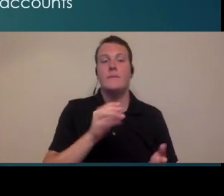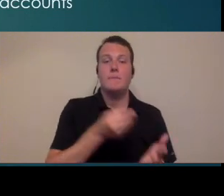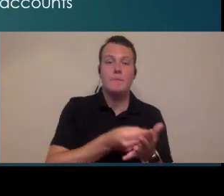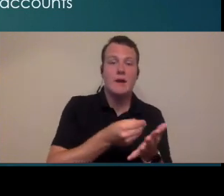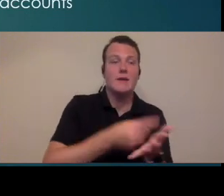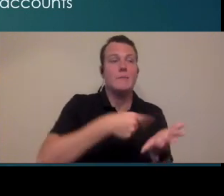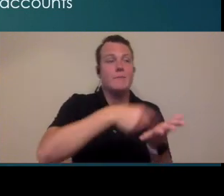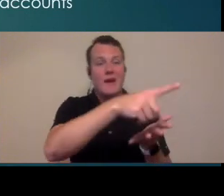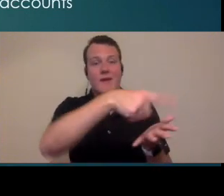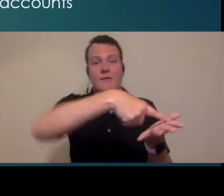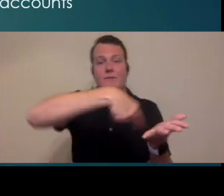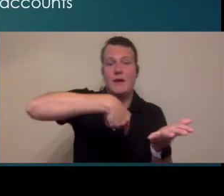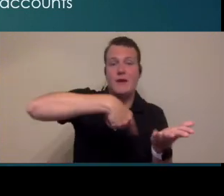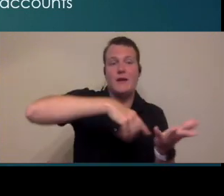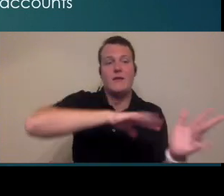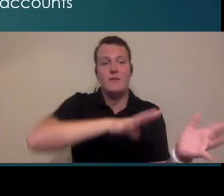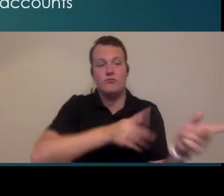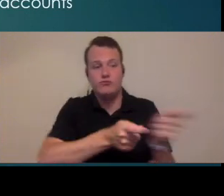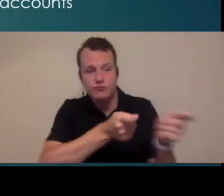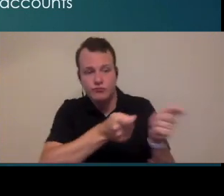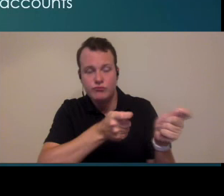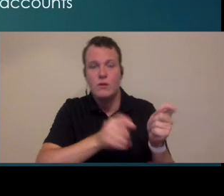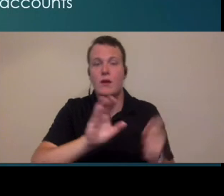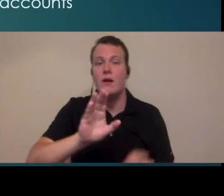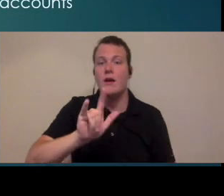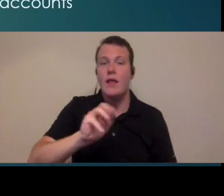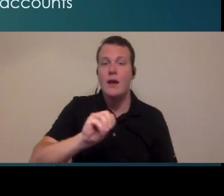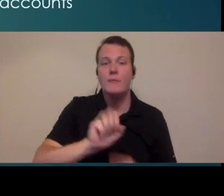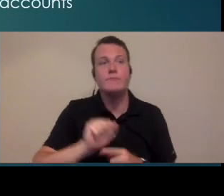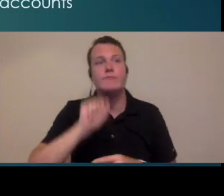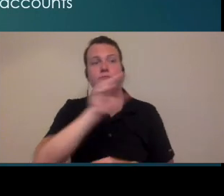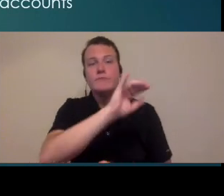payable or receivable or they're dealing with you know submitting submitting